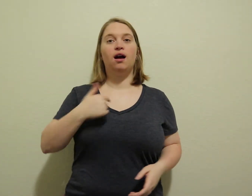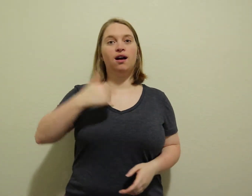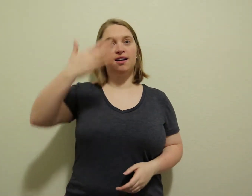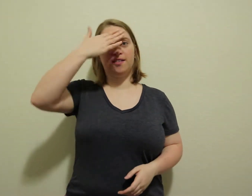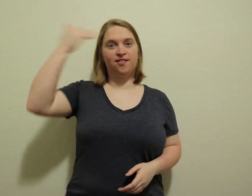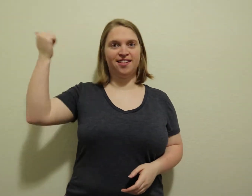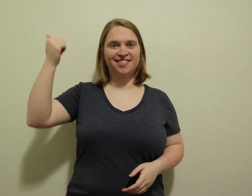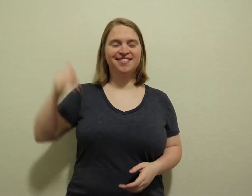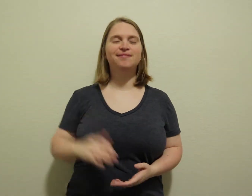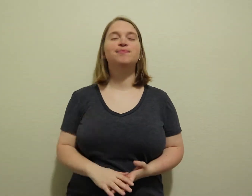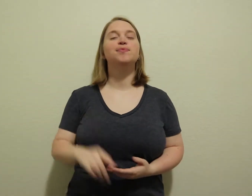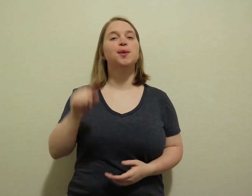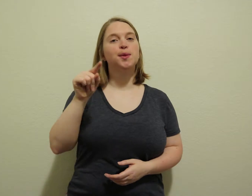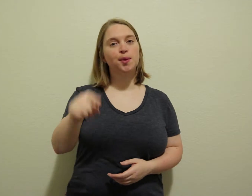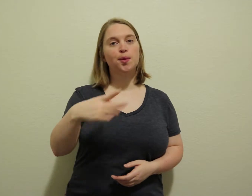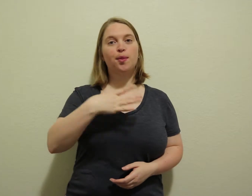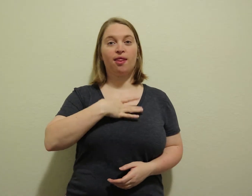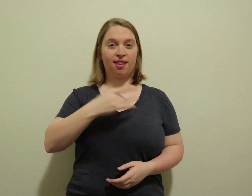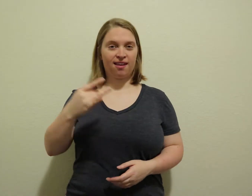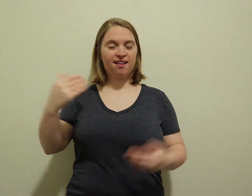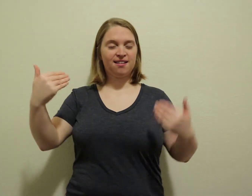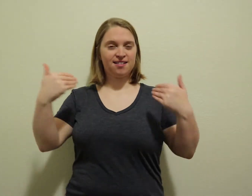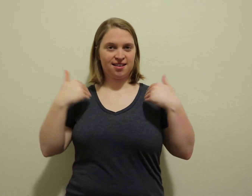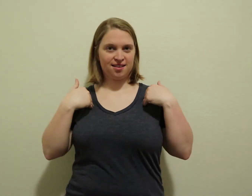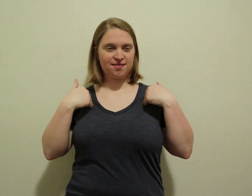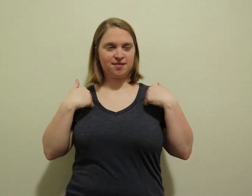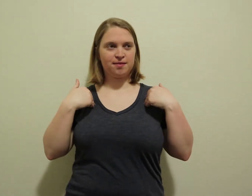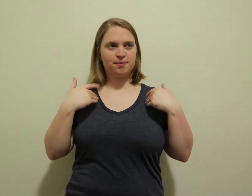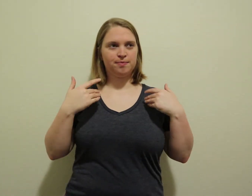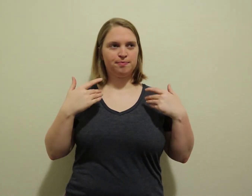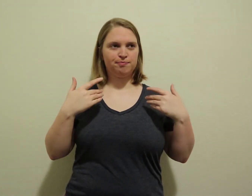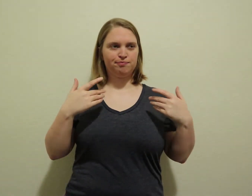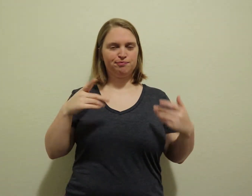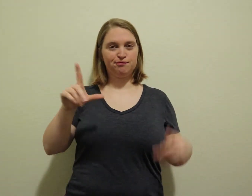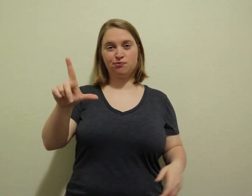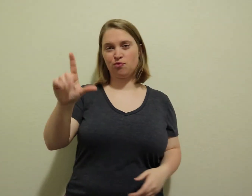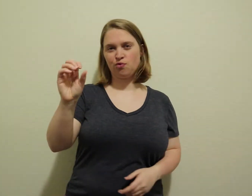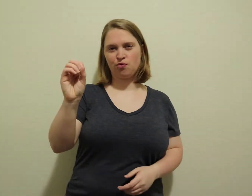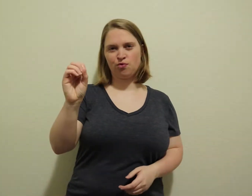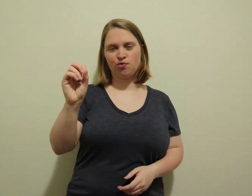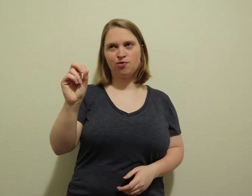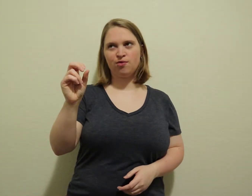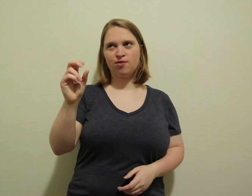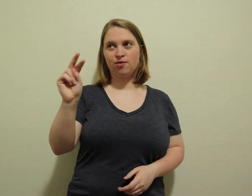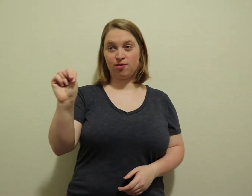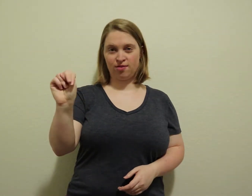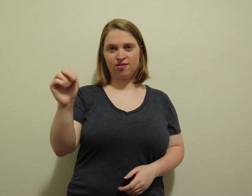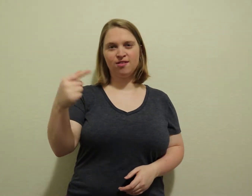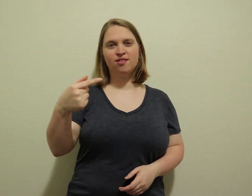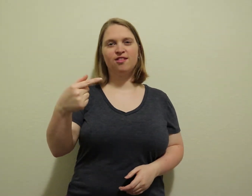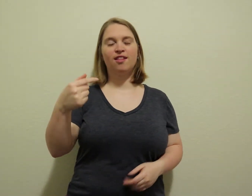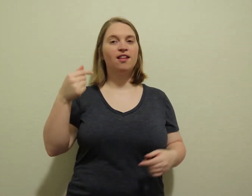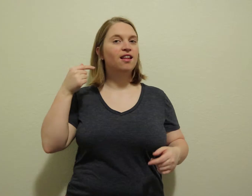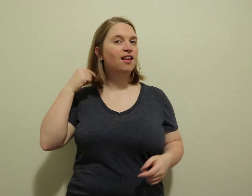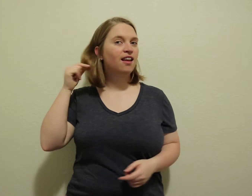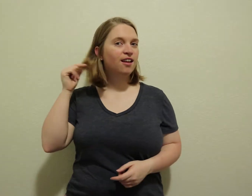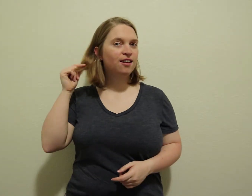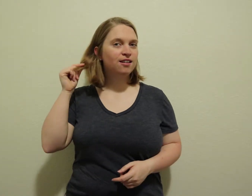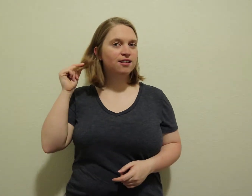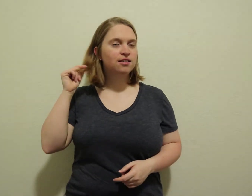I forgot Do you like having LONG hair?